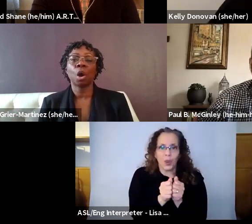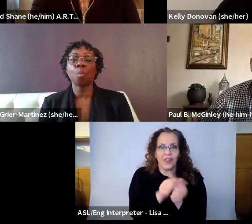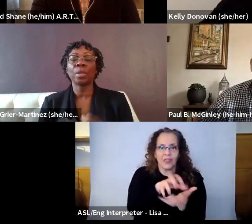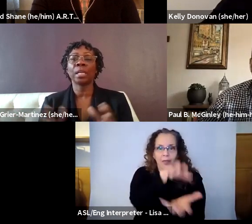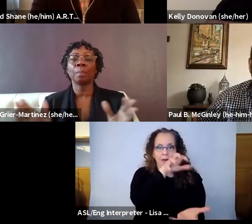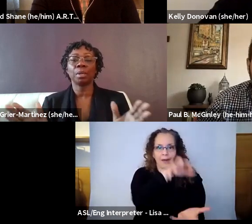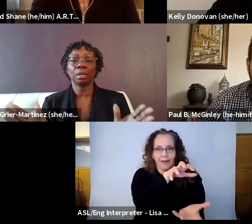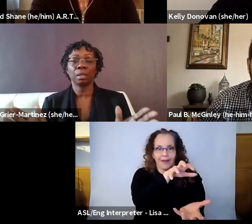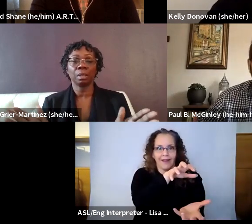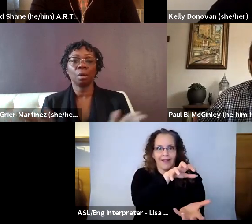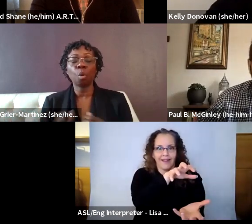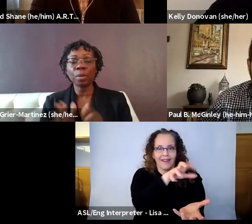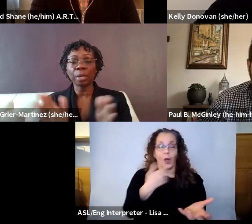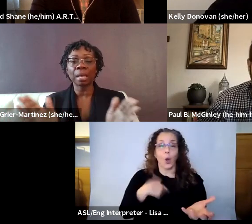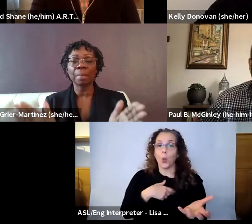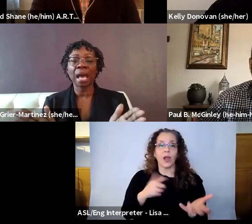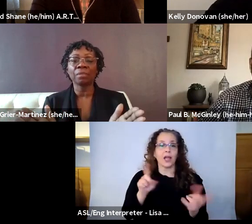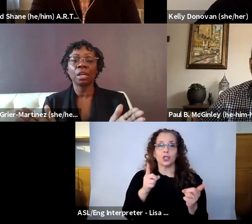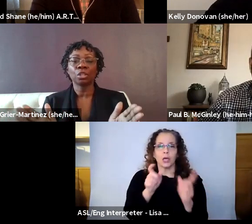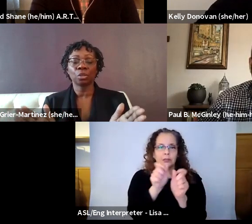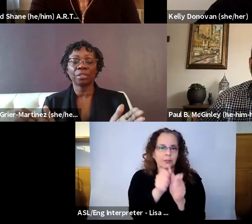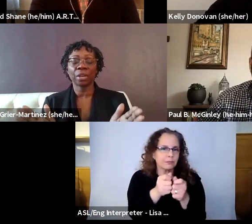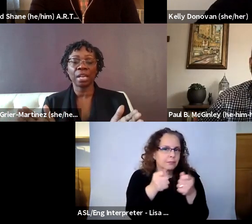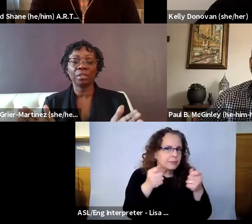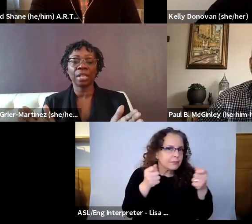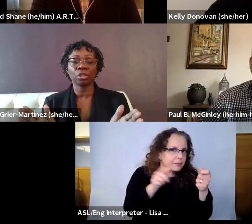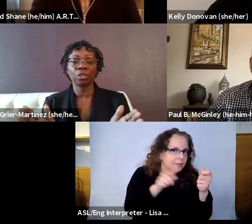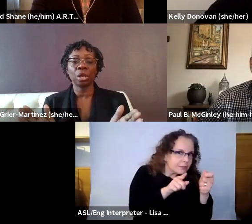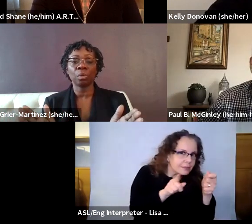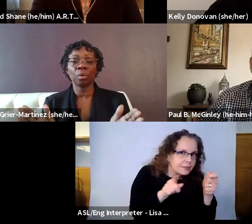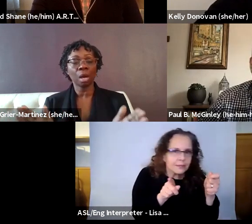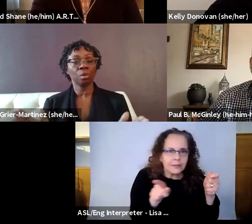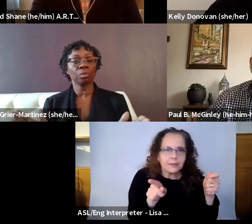opening up that path so that they are in there to know, "Oh,